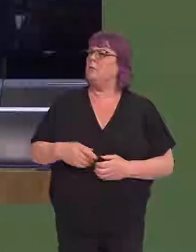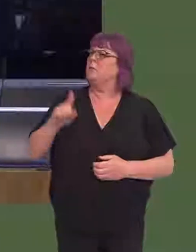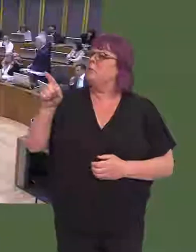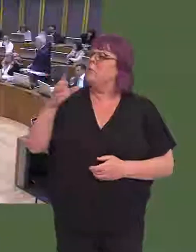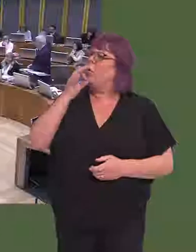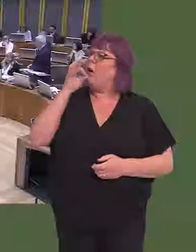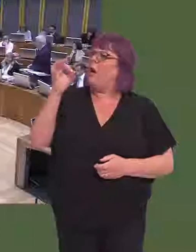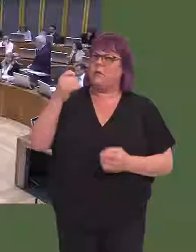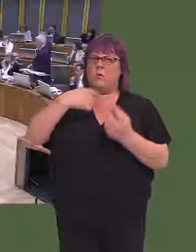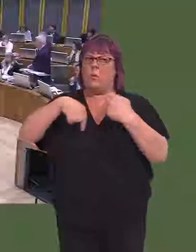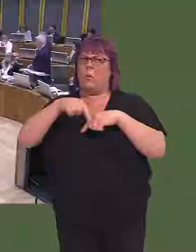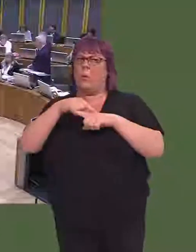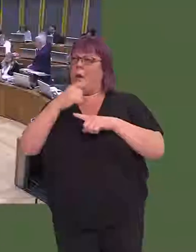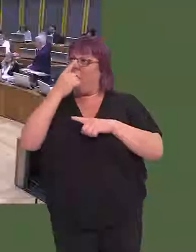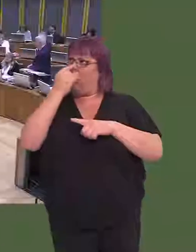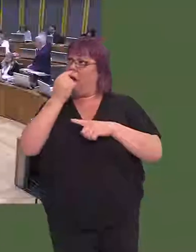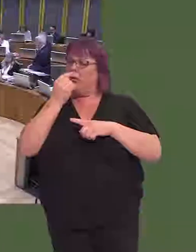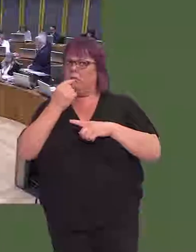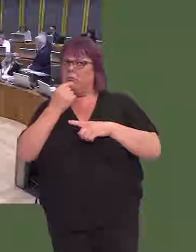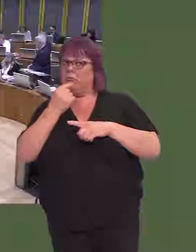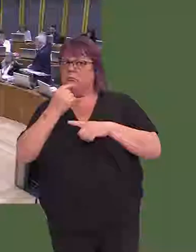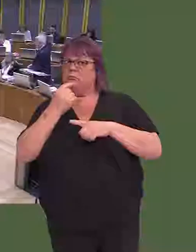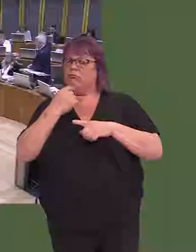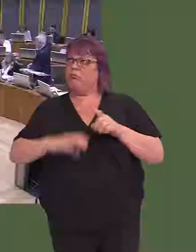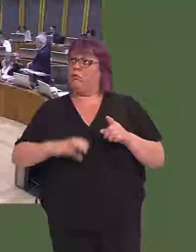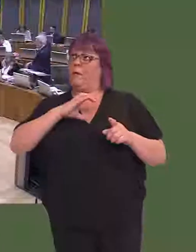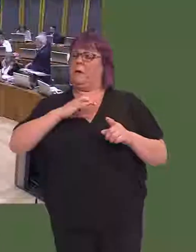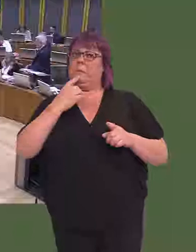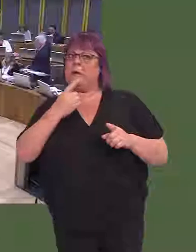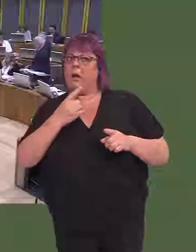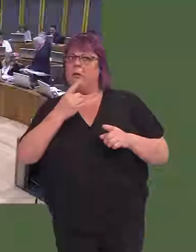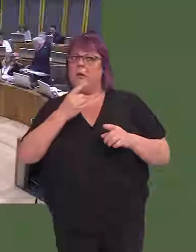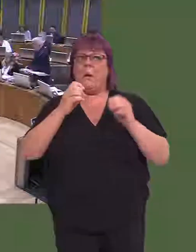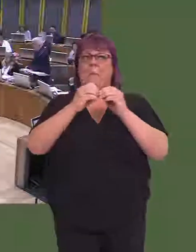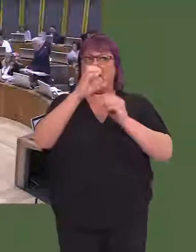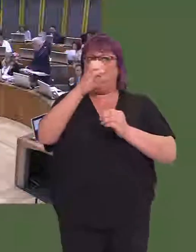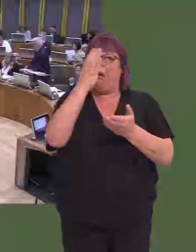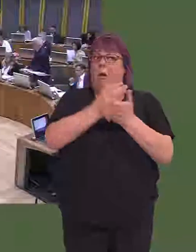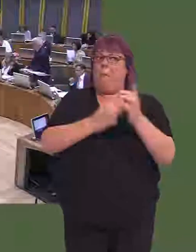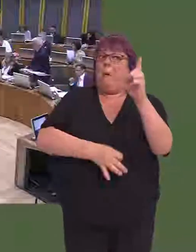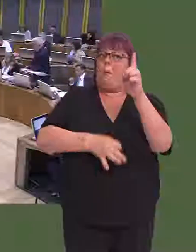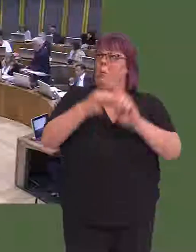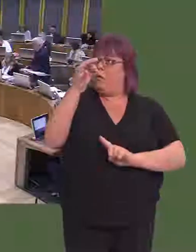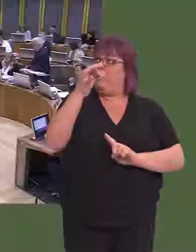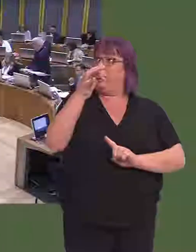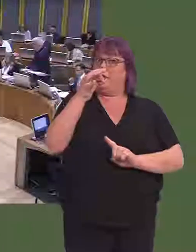So, are we actually in a position at the moment where we can say we've even begun this improvement